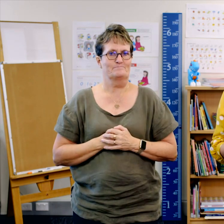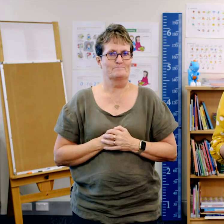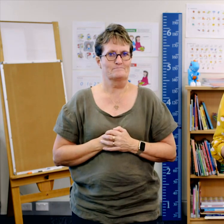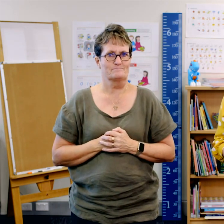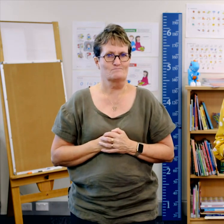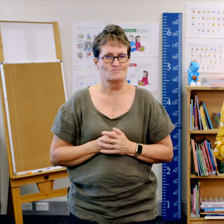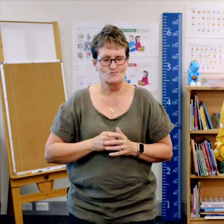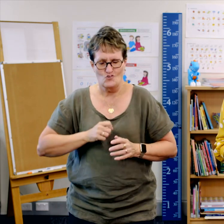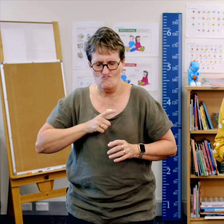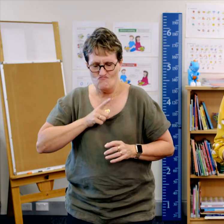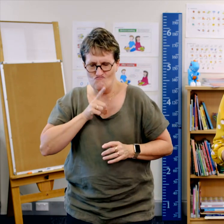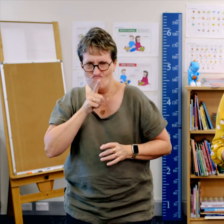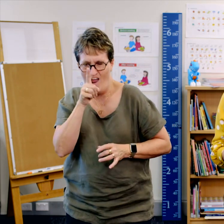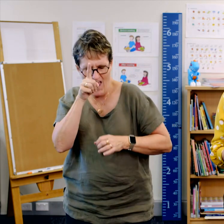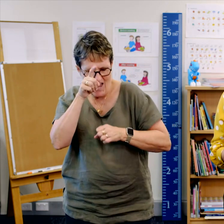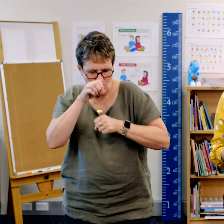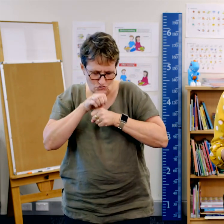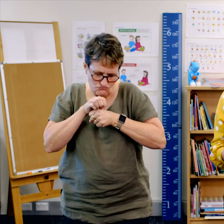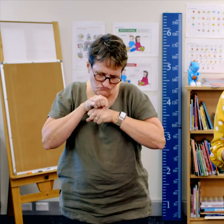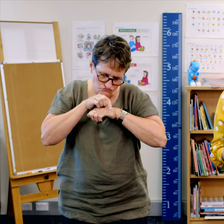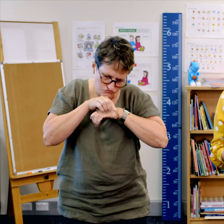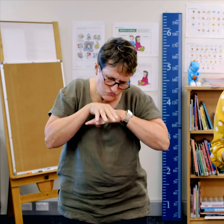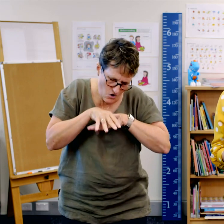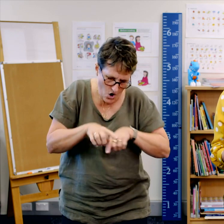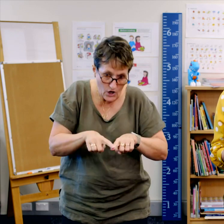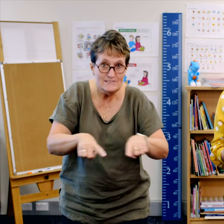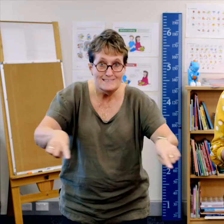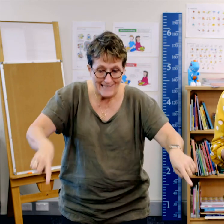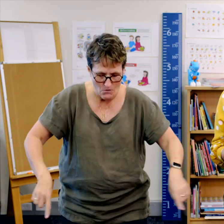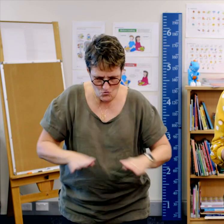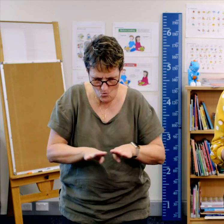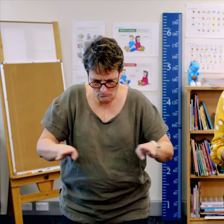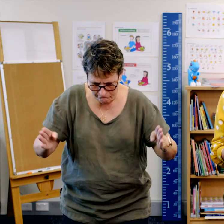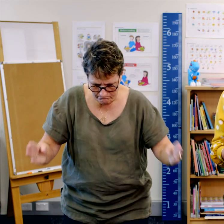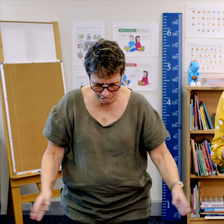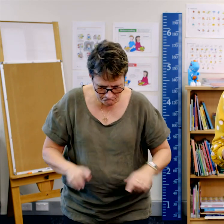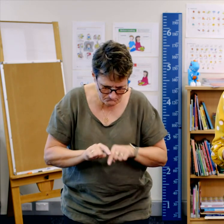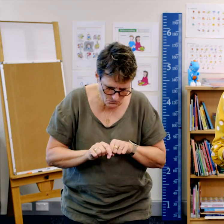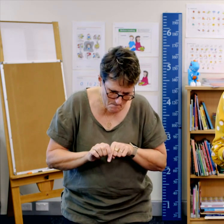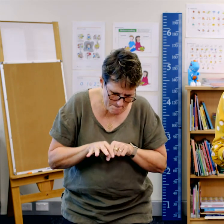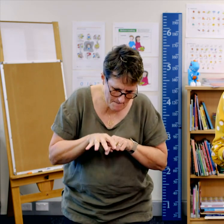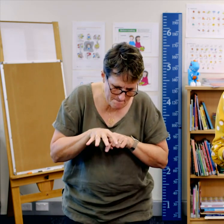A rich, red splosh dripped, ever-so-slowly onto the floor,